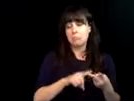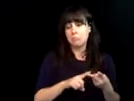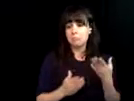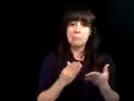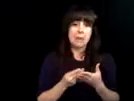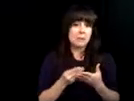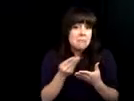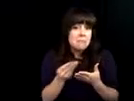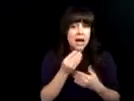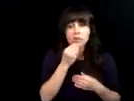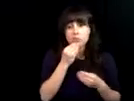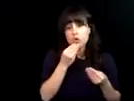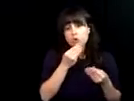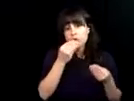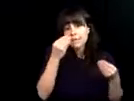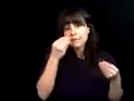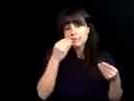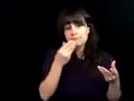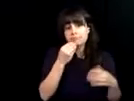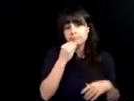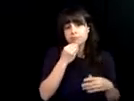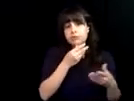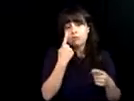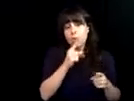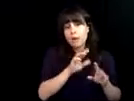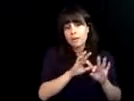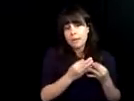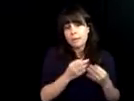independently, what would you say? Ride the bus or Metro to or from